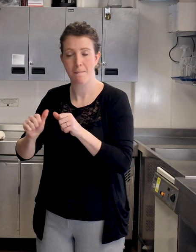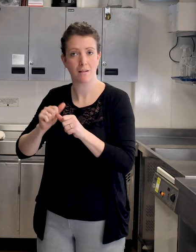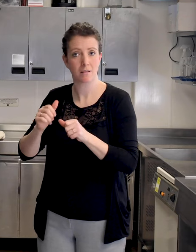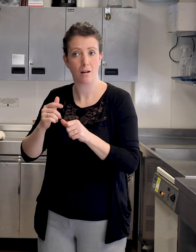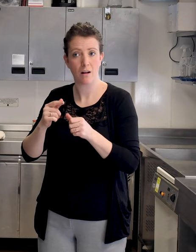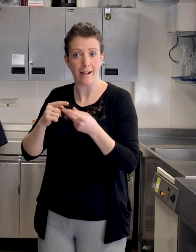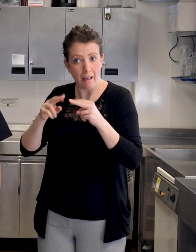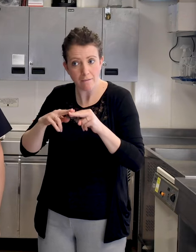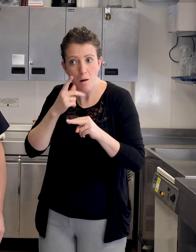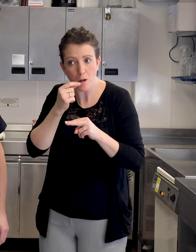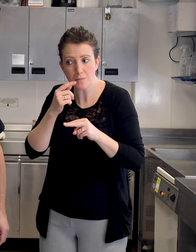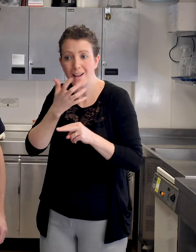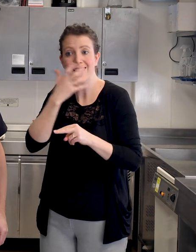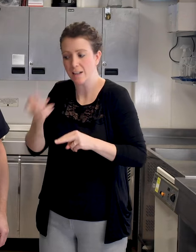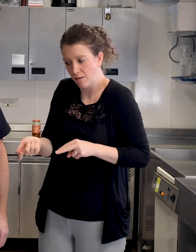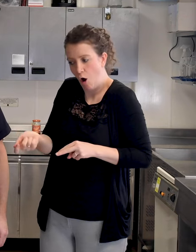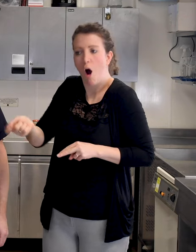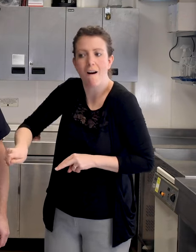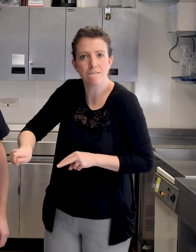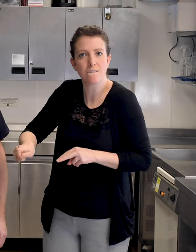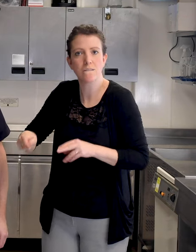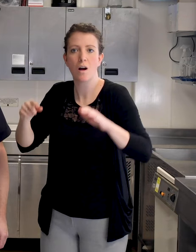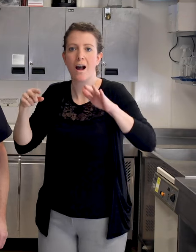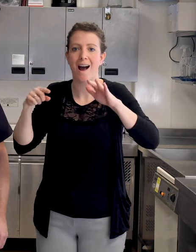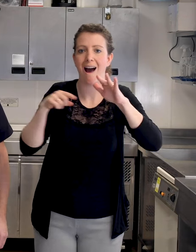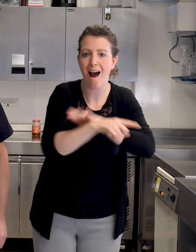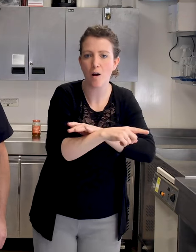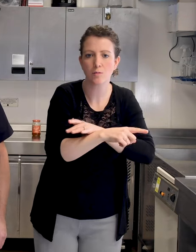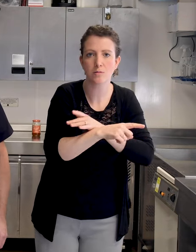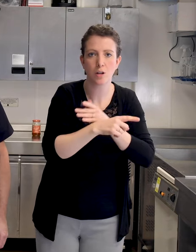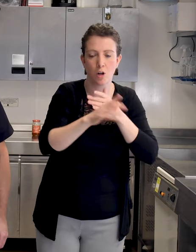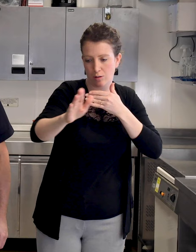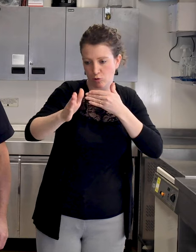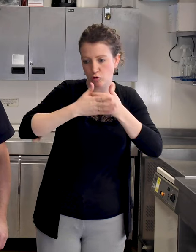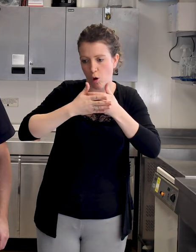you can, walk away, shut the kitchen door, get out, stay out,